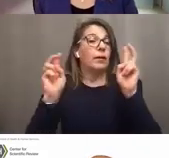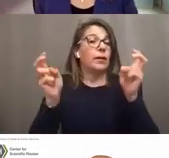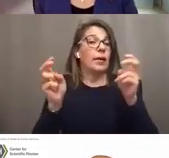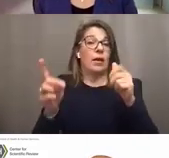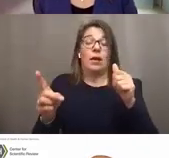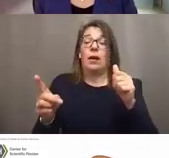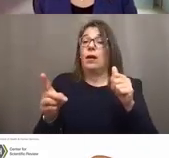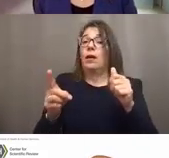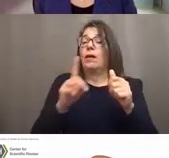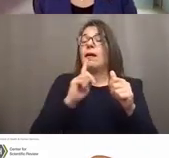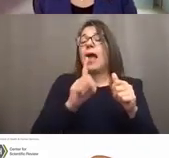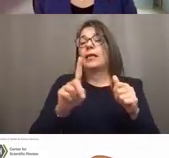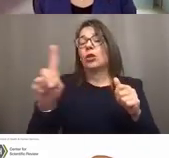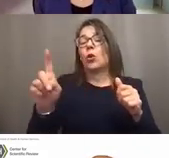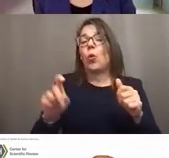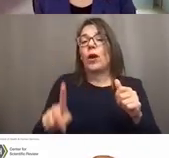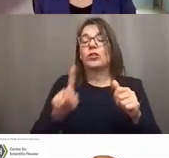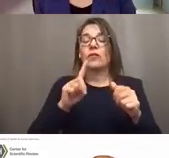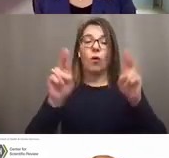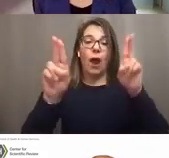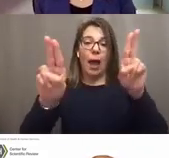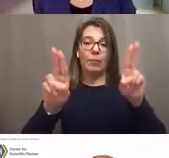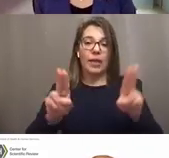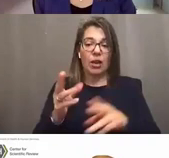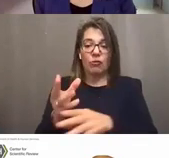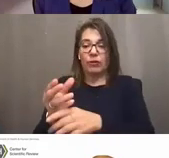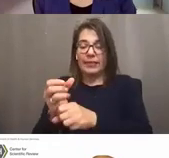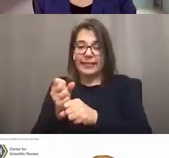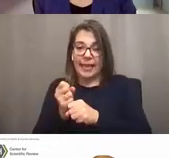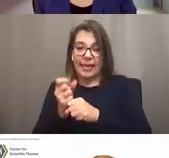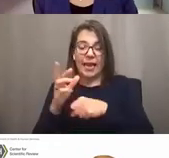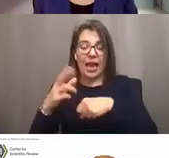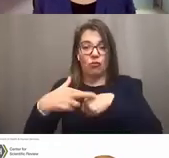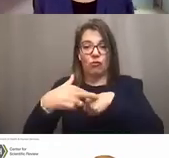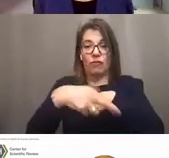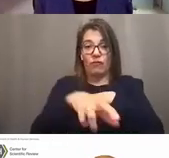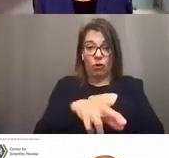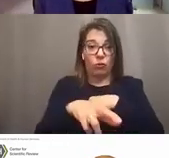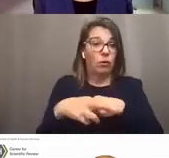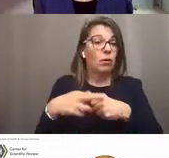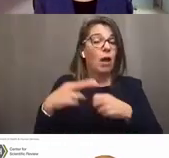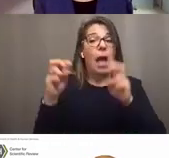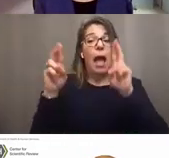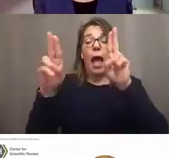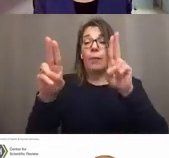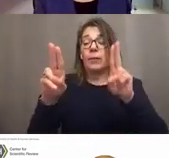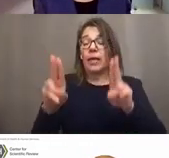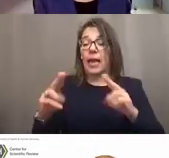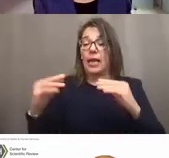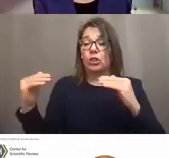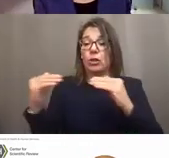for application receipt and referral because application peer review is going to be different